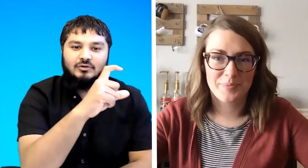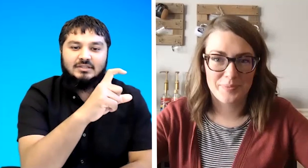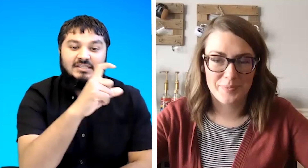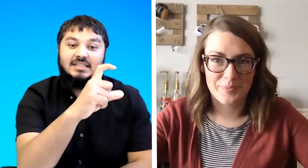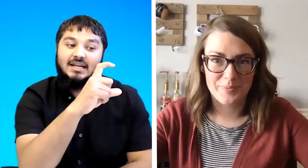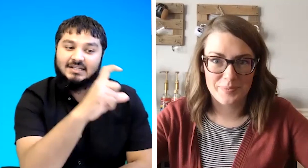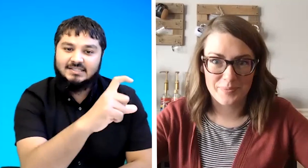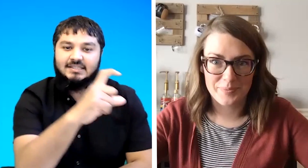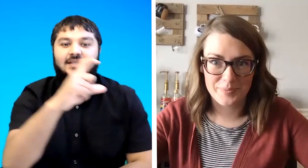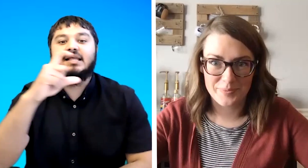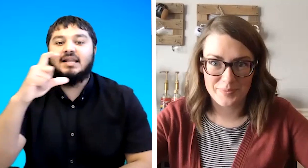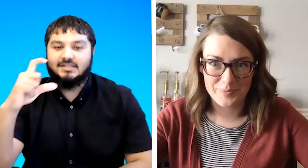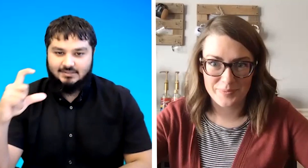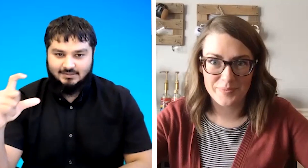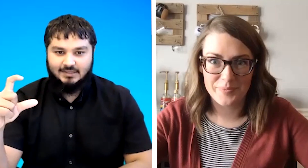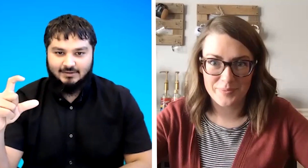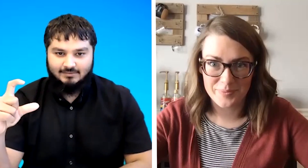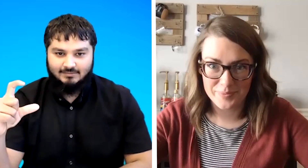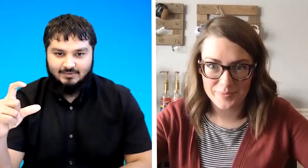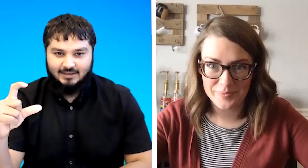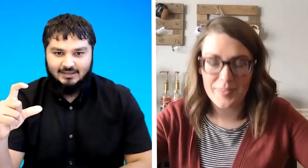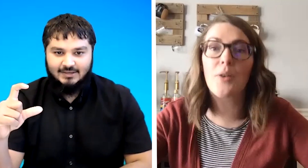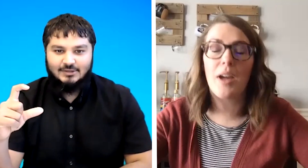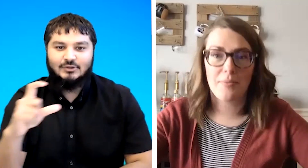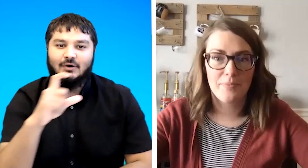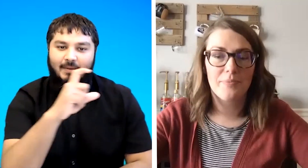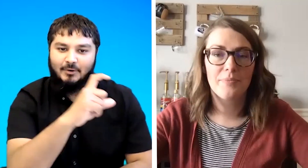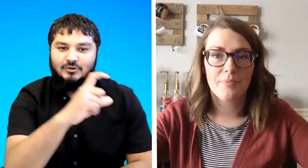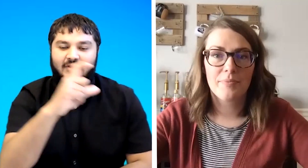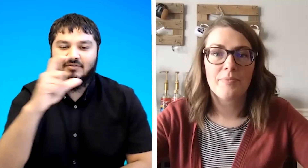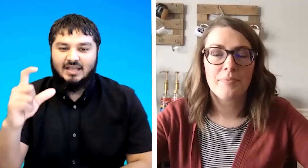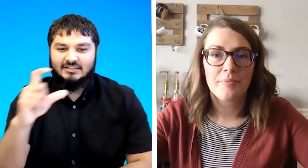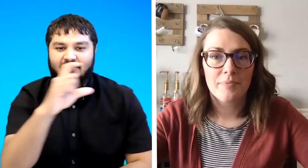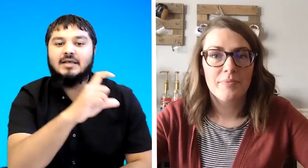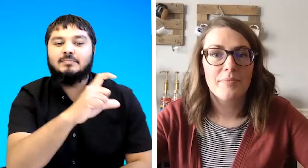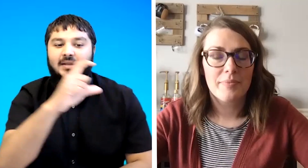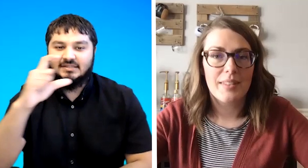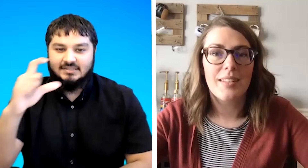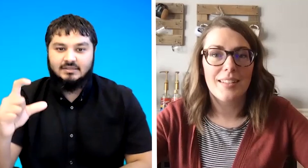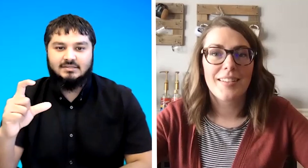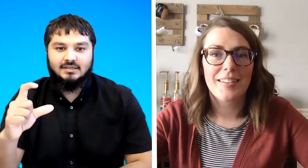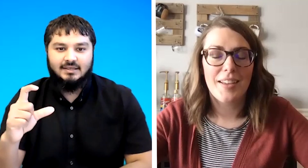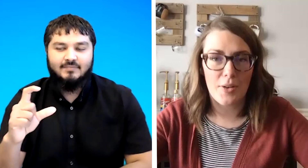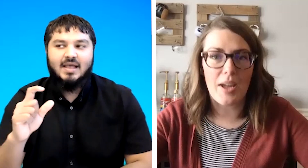this is the letter c the letter c okay okay so i'm going to give that as a finger spelling cc okay